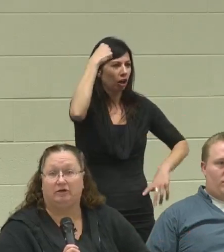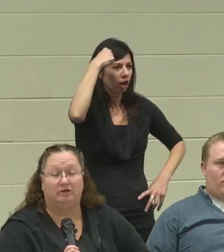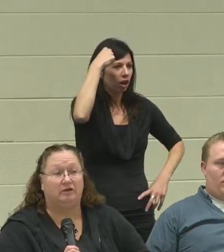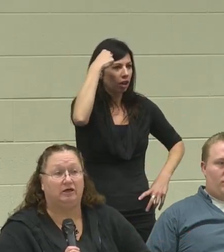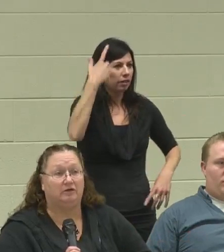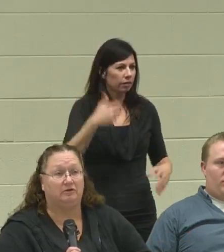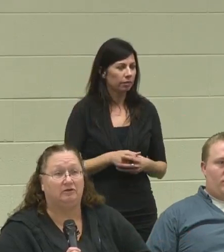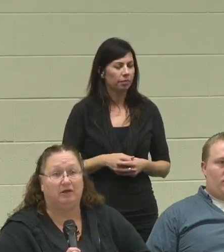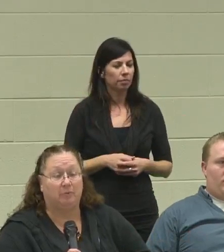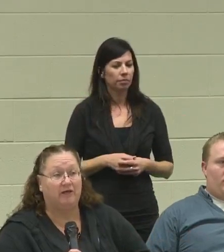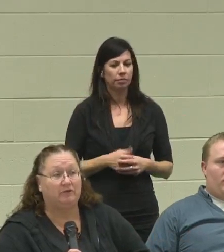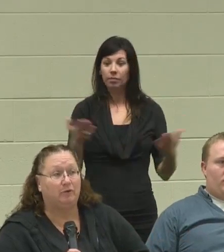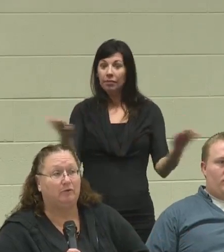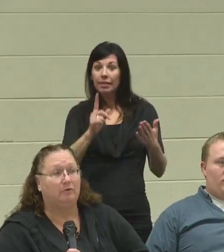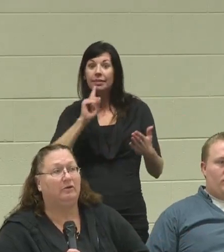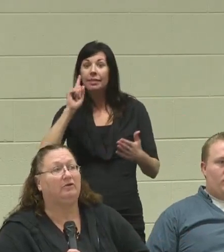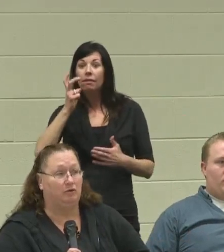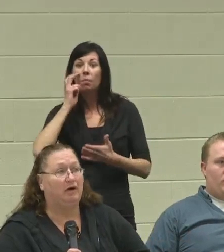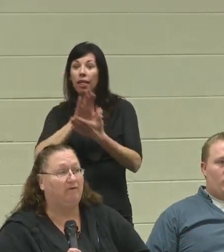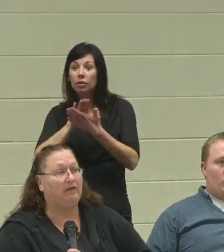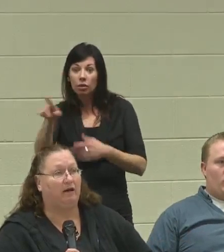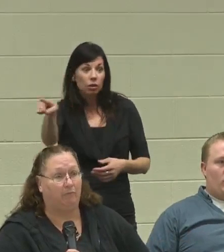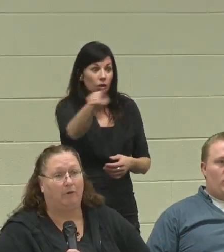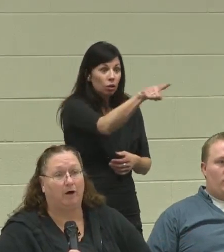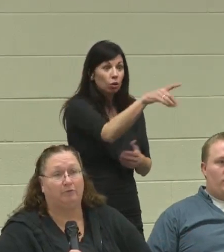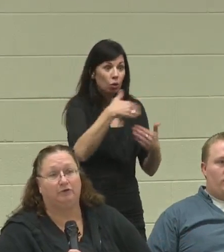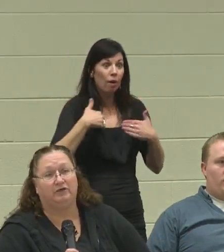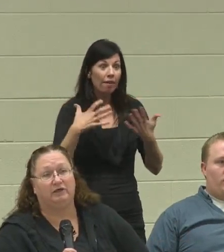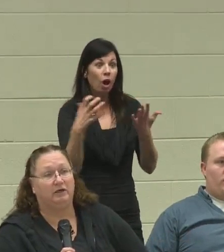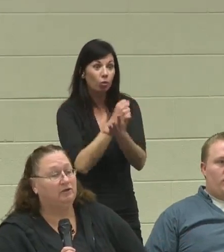in the Deaf and the Blind School, you have that opportunity.